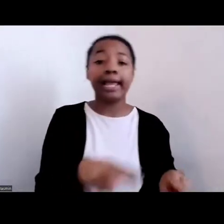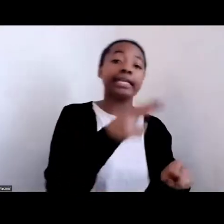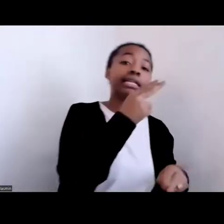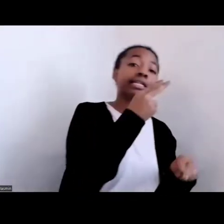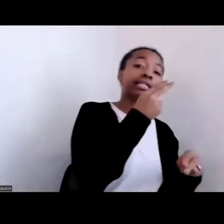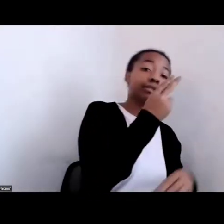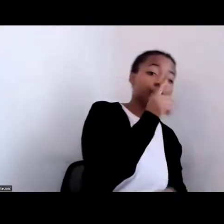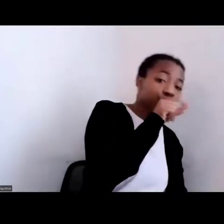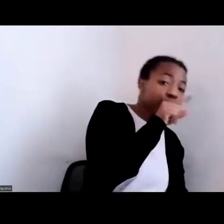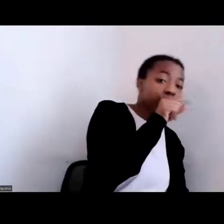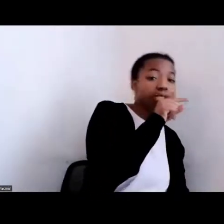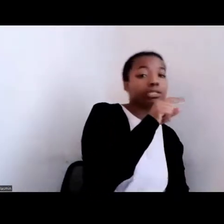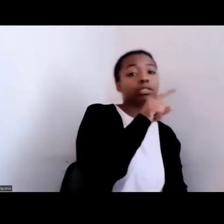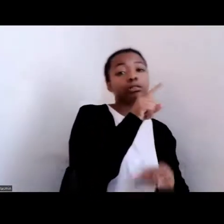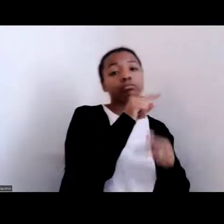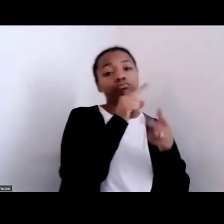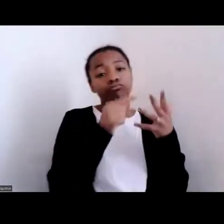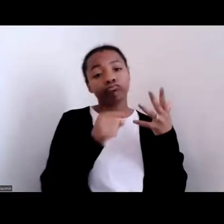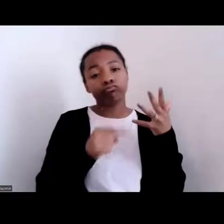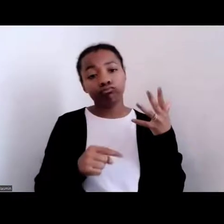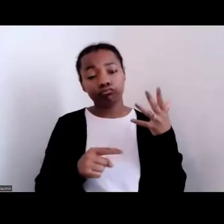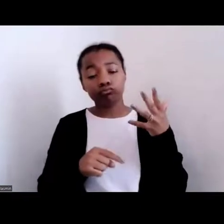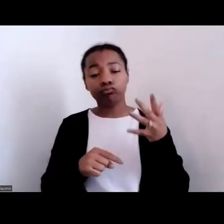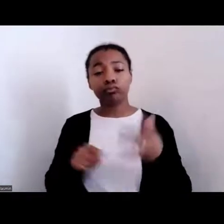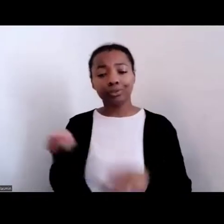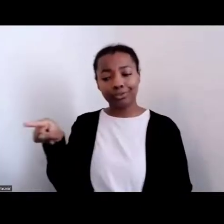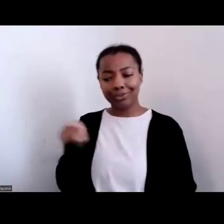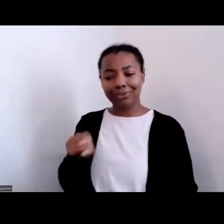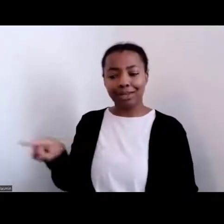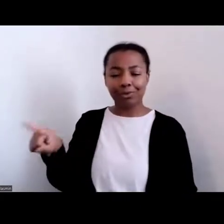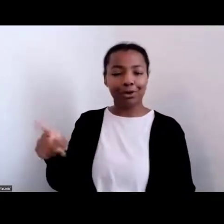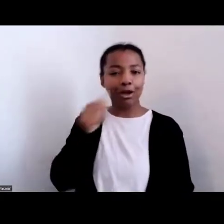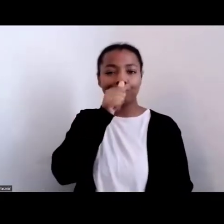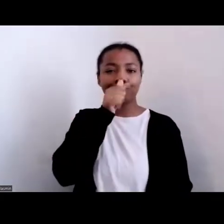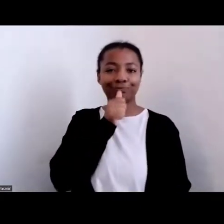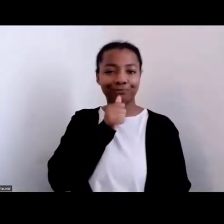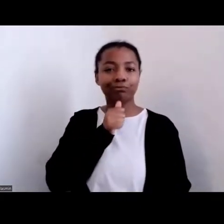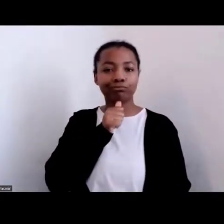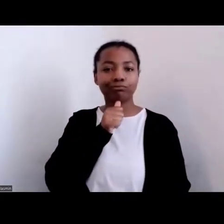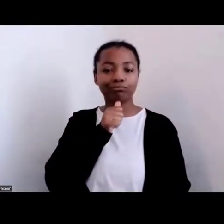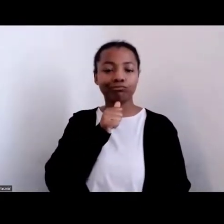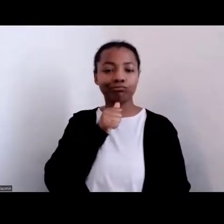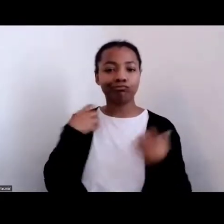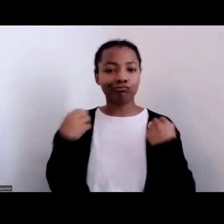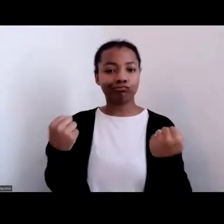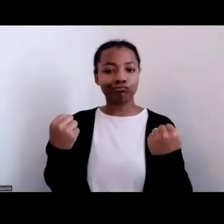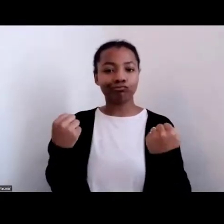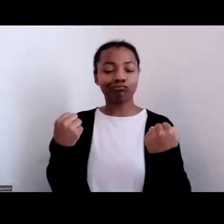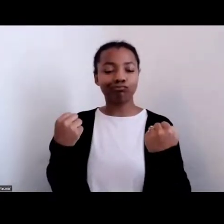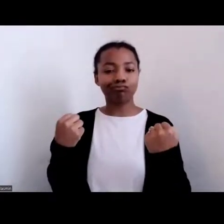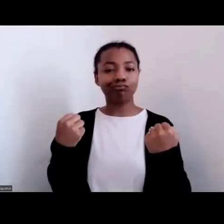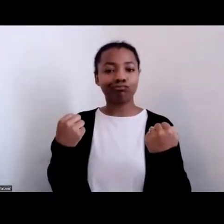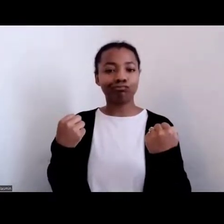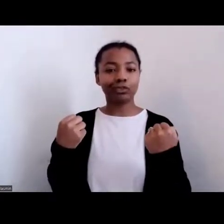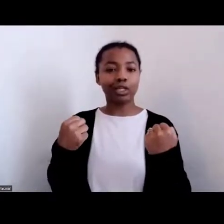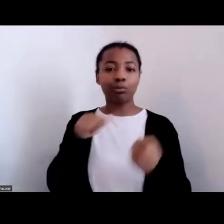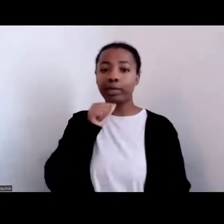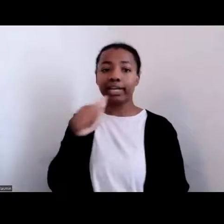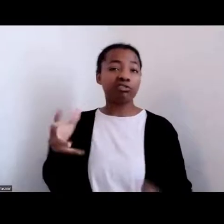And so people were resilient; right? We were not acted upon. We were resilient in the ways in which we tried to make lives for